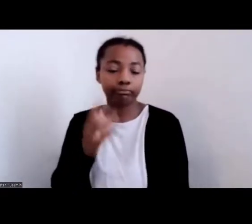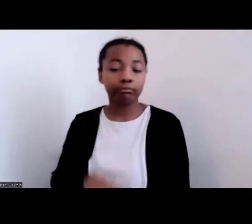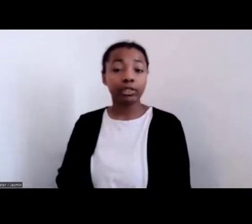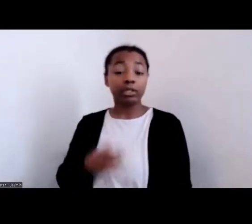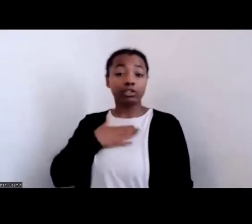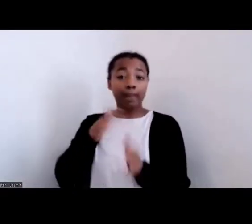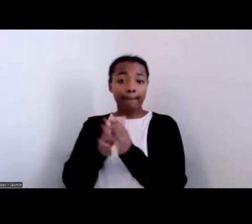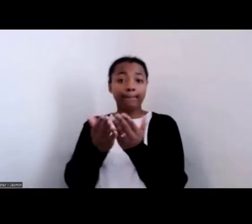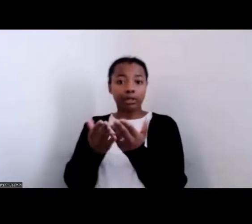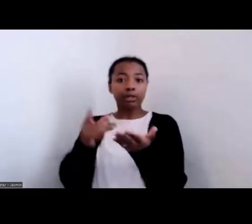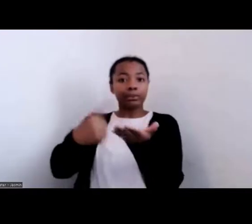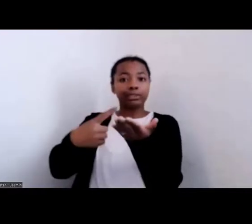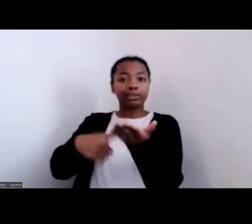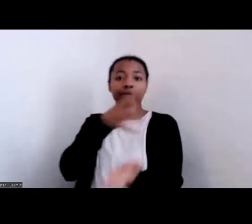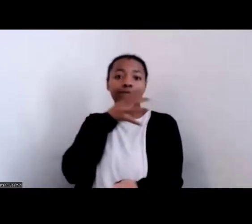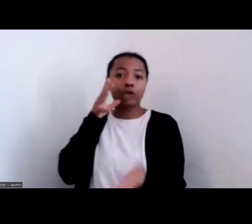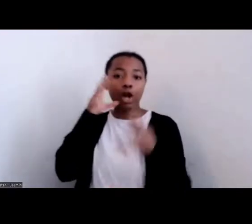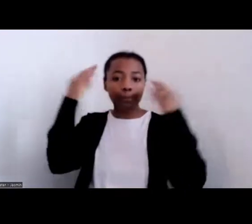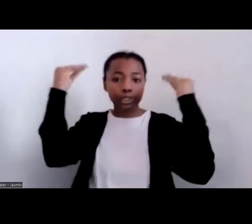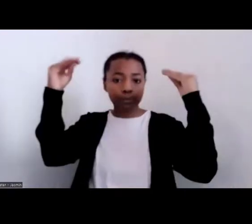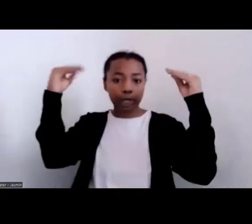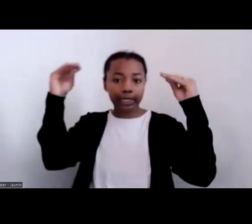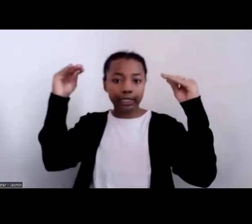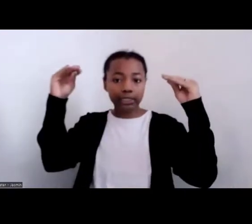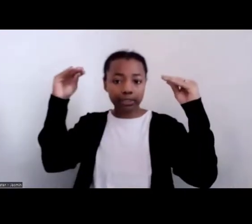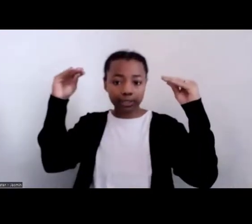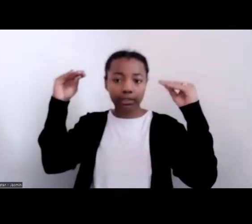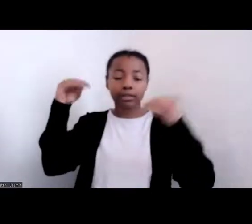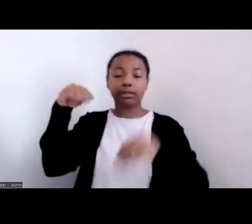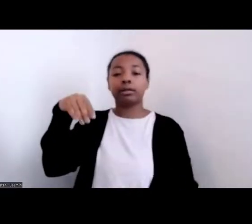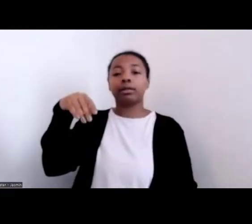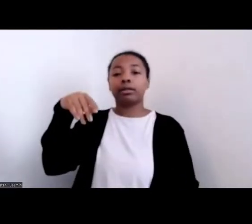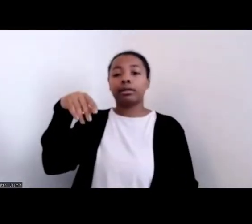farmers markets are not a panacea, grocery stores are not a panacea.